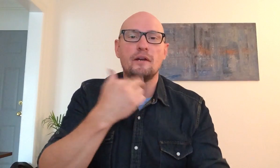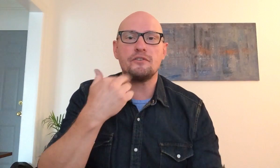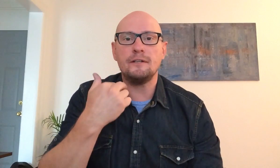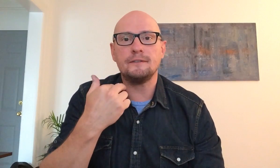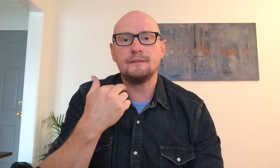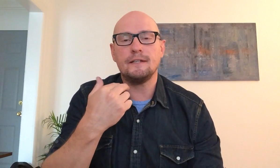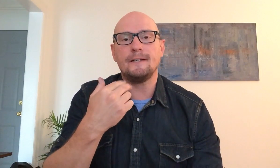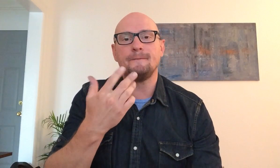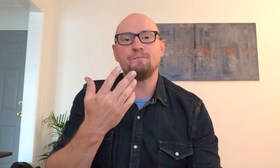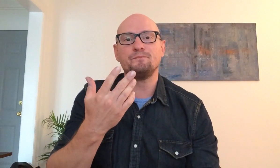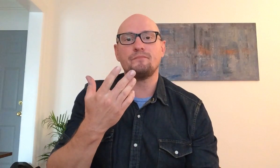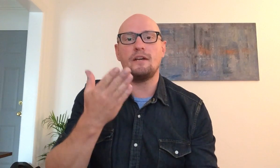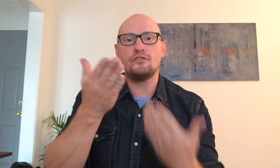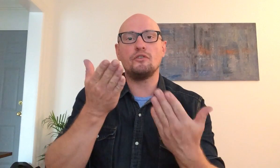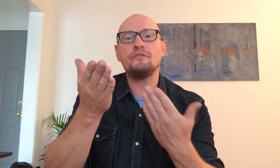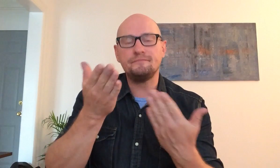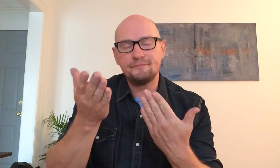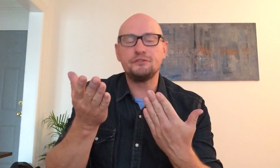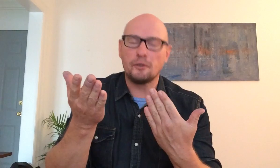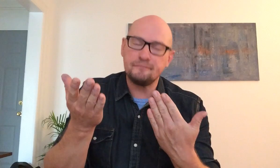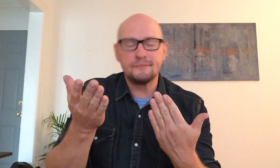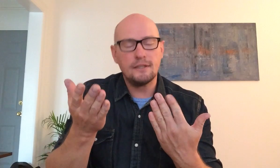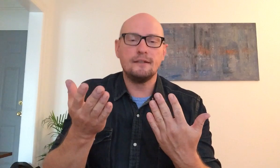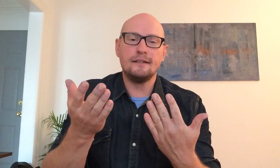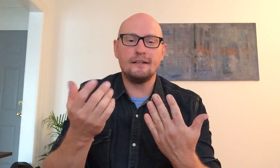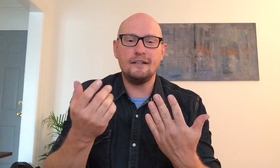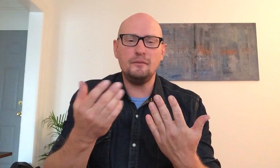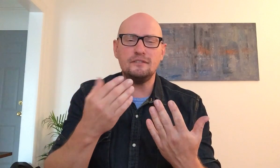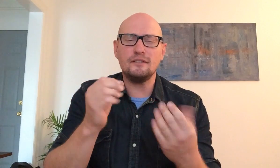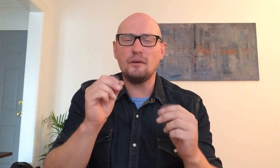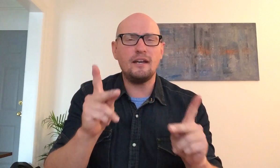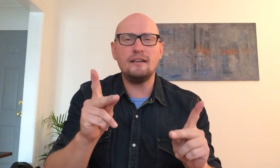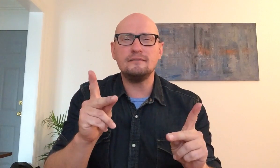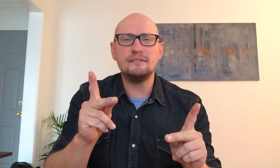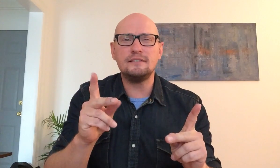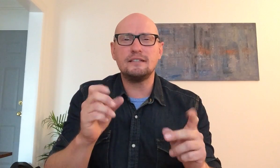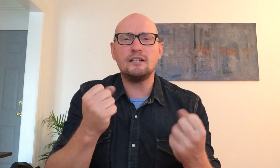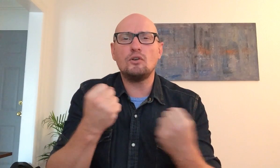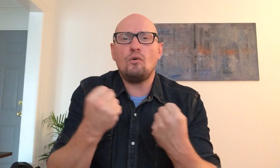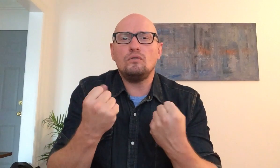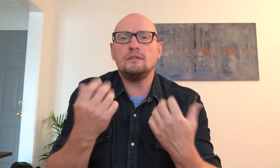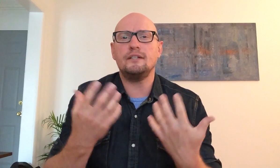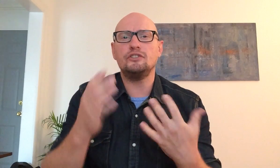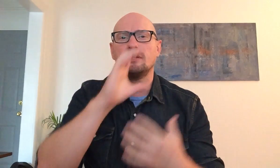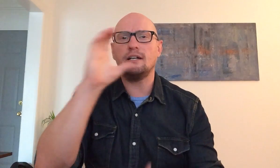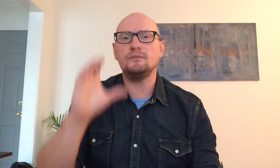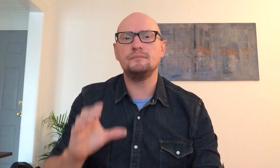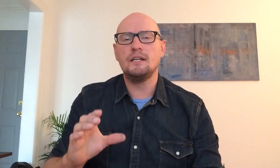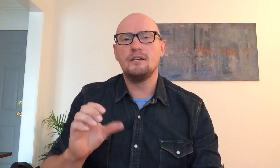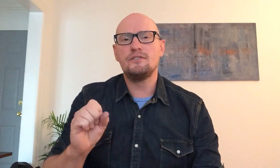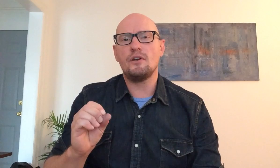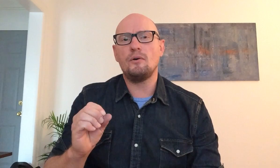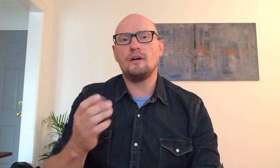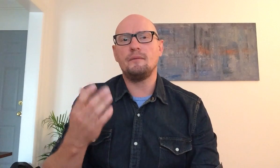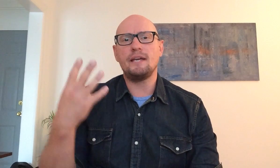restaurant I serve so it was okay it's getting cold here in Chicago so the